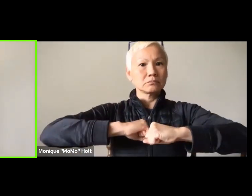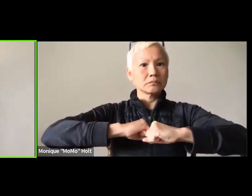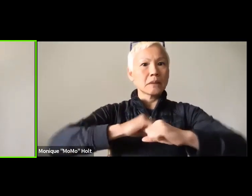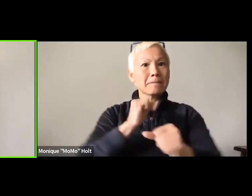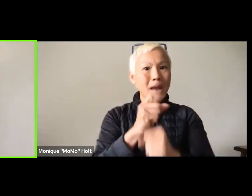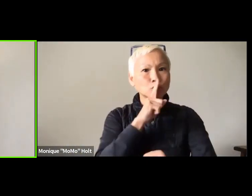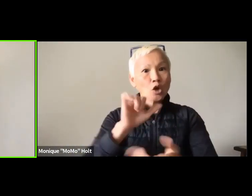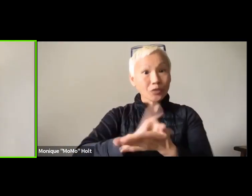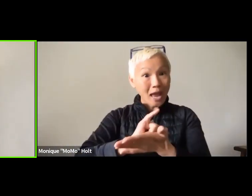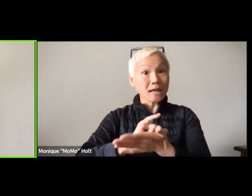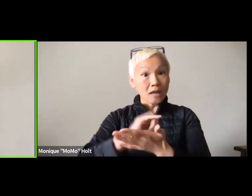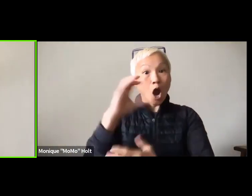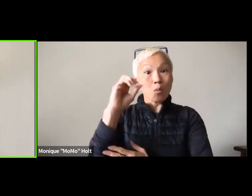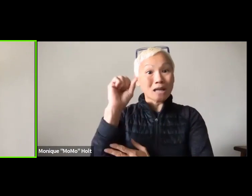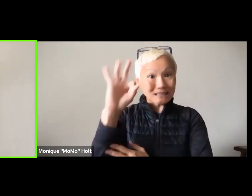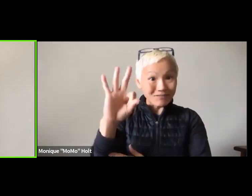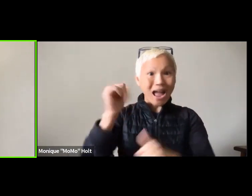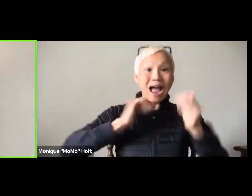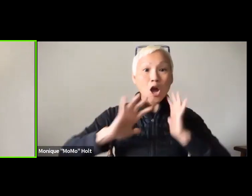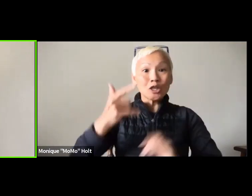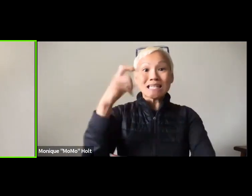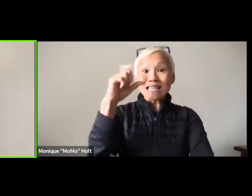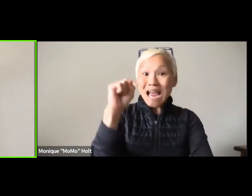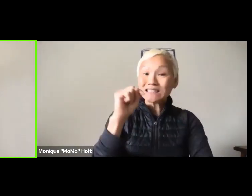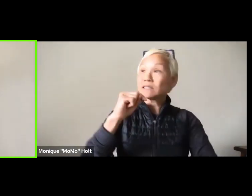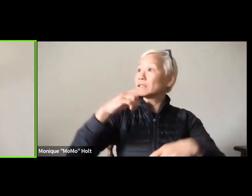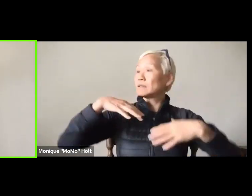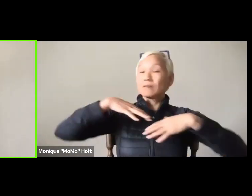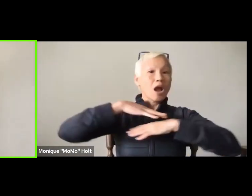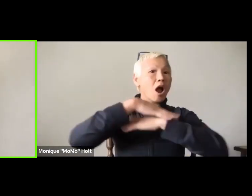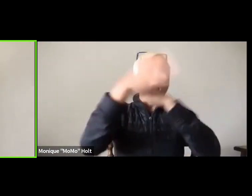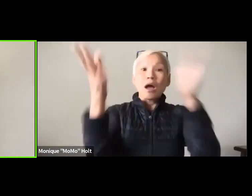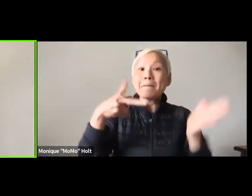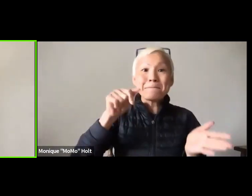like they were aware and on guard and to understand